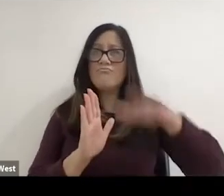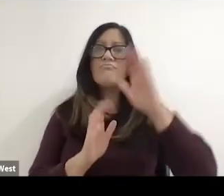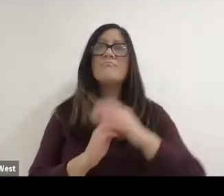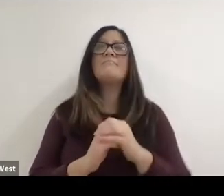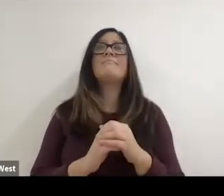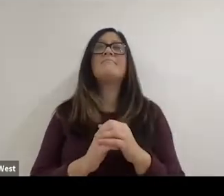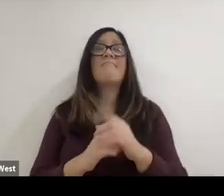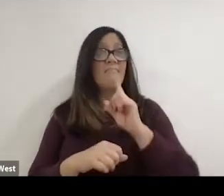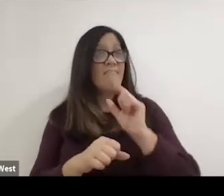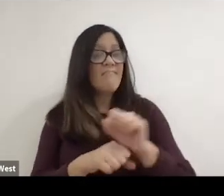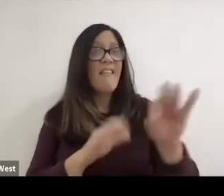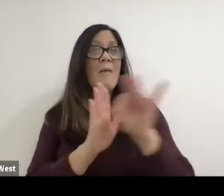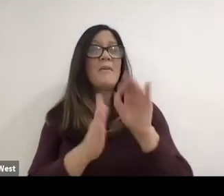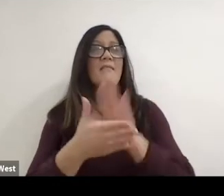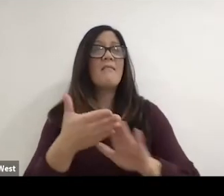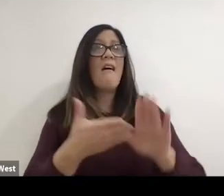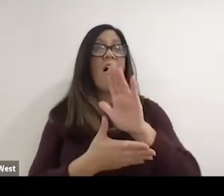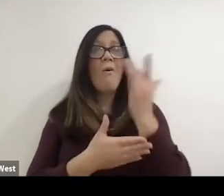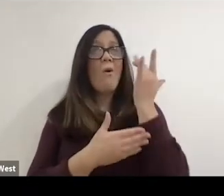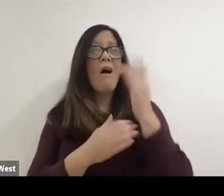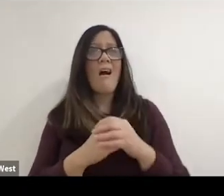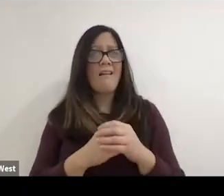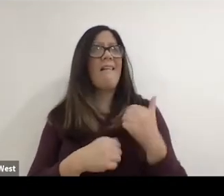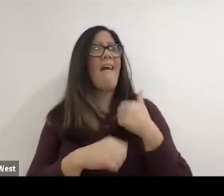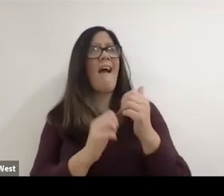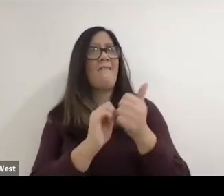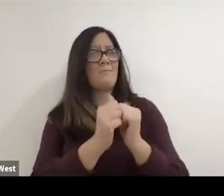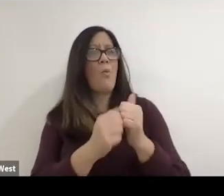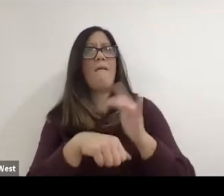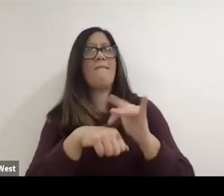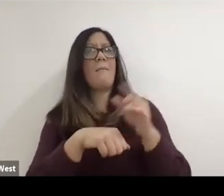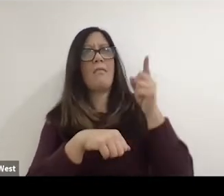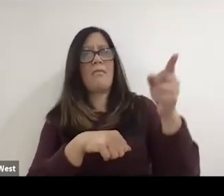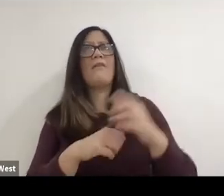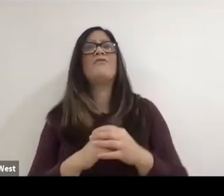So much so that I ended up choosing a college based on the availability of of sports there.